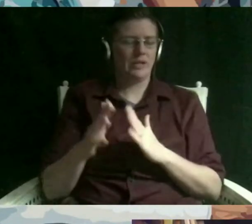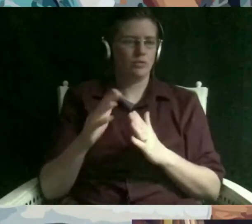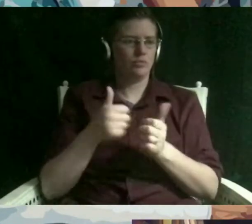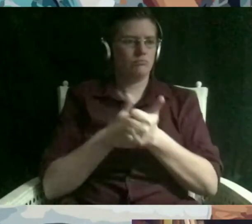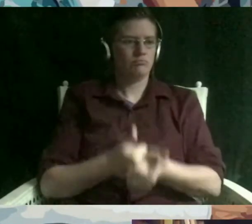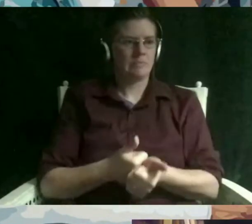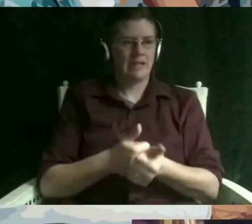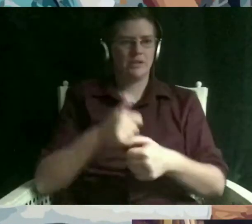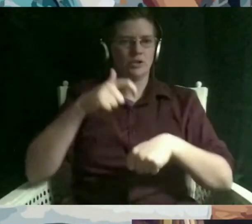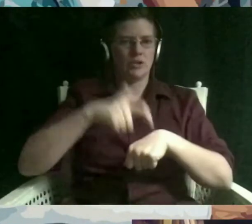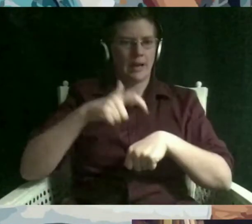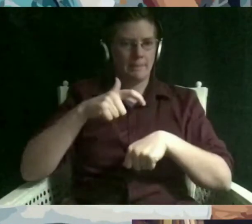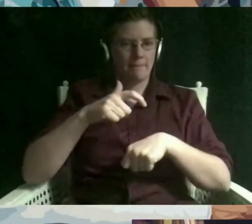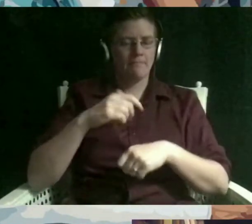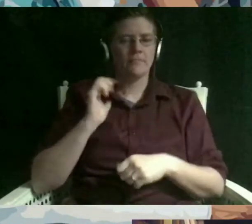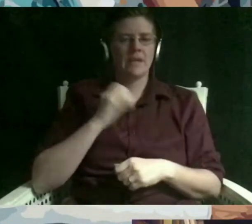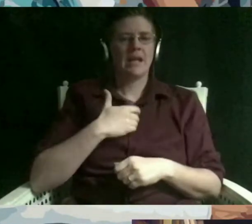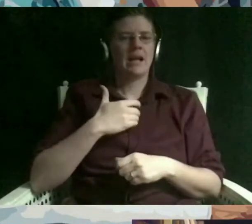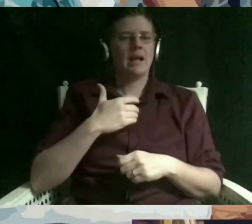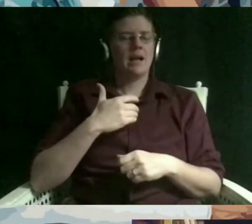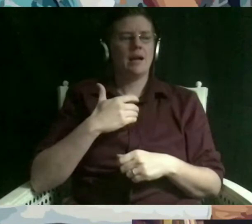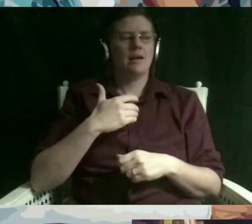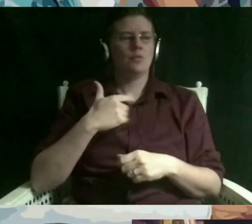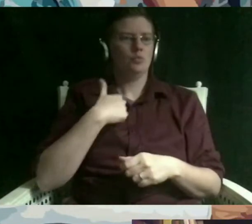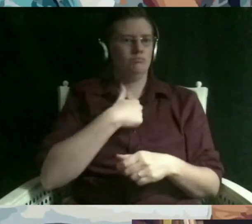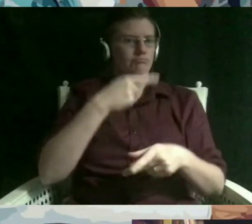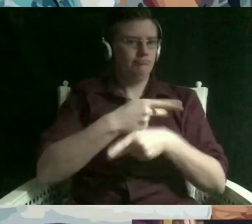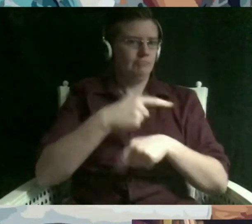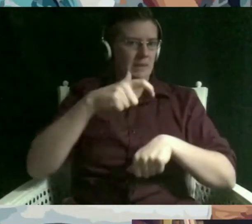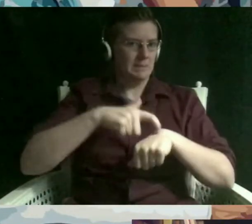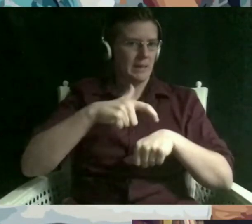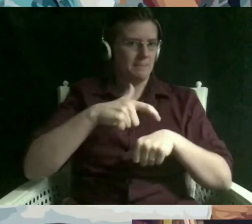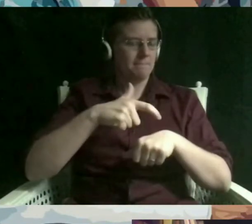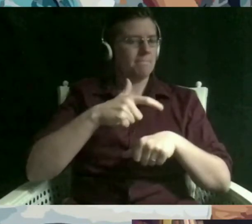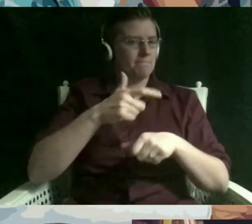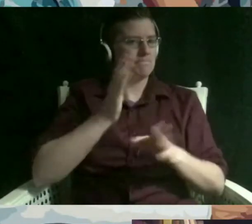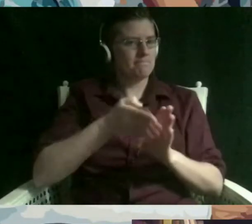deliberately our holidays are celebrated very deliberate times of year they're supposed to